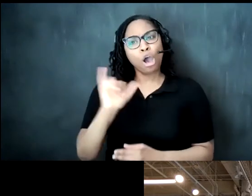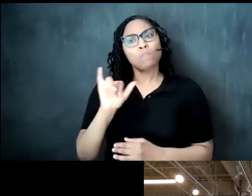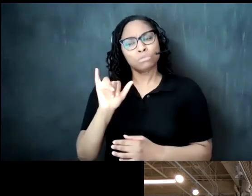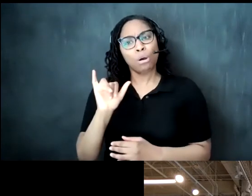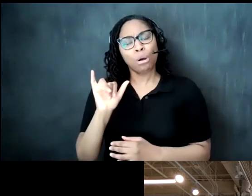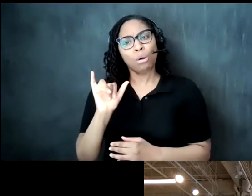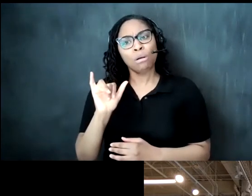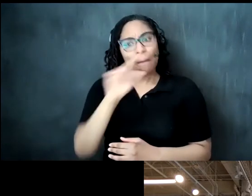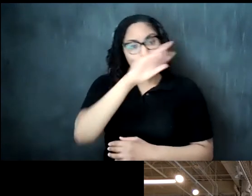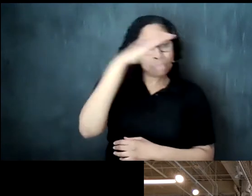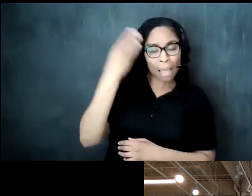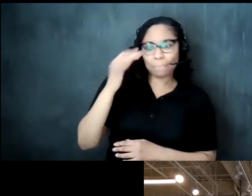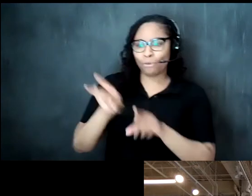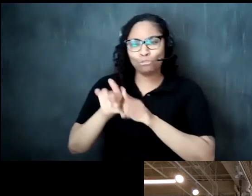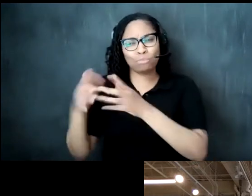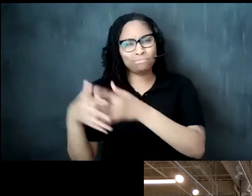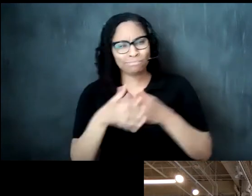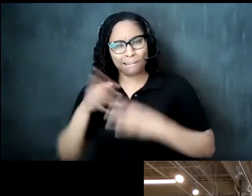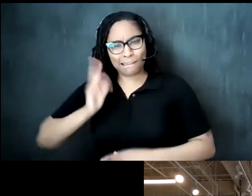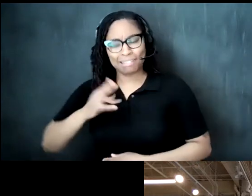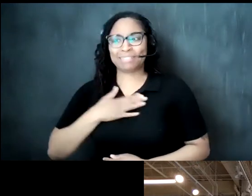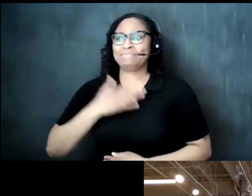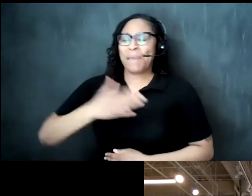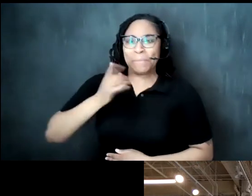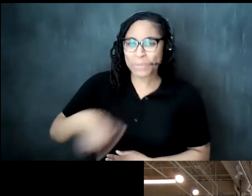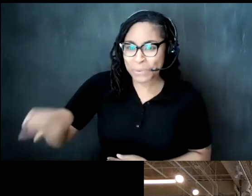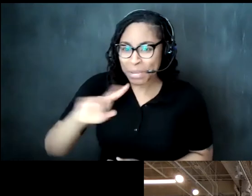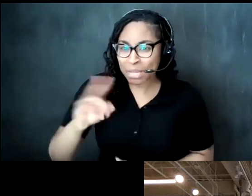um so it's i'm just so happy to have you here with us and to share that and i hope